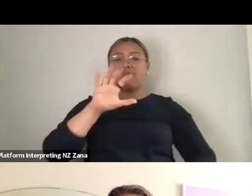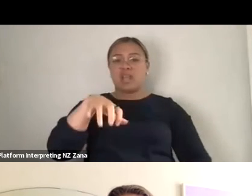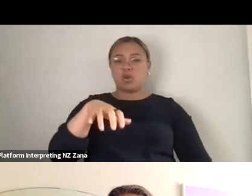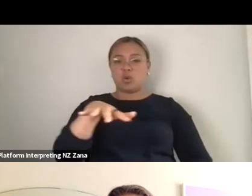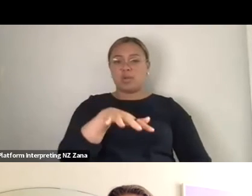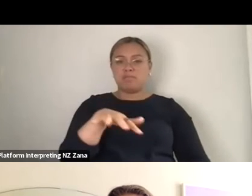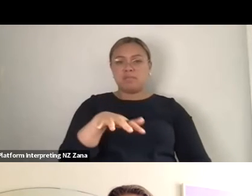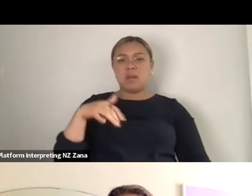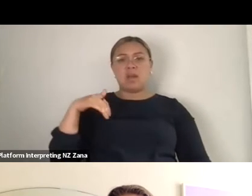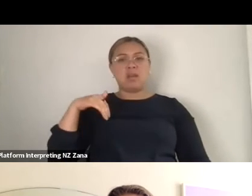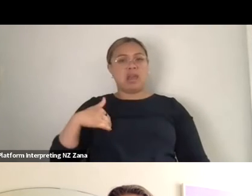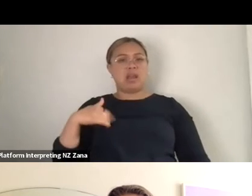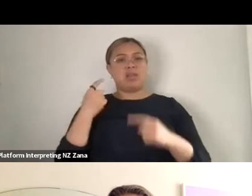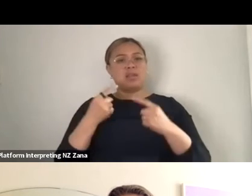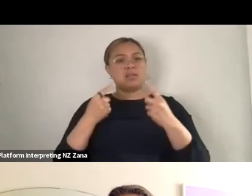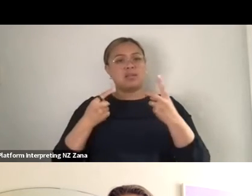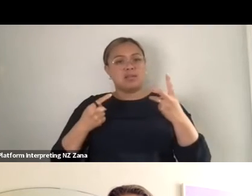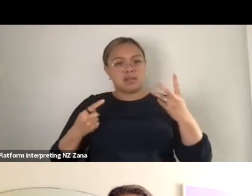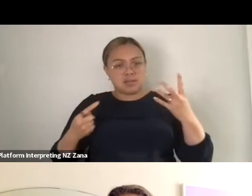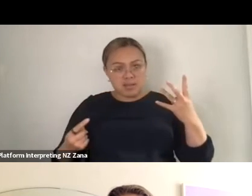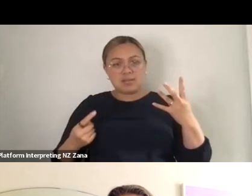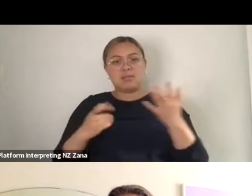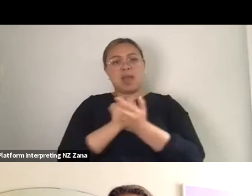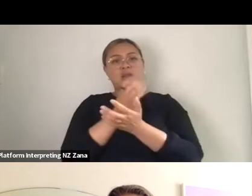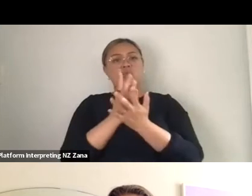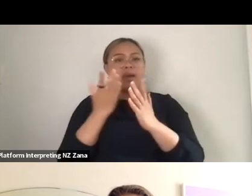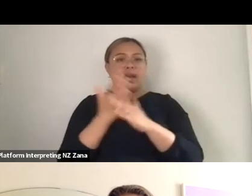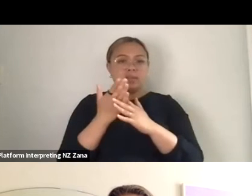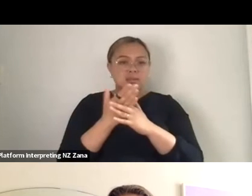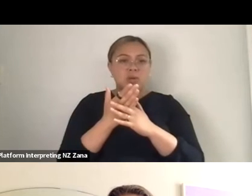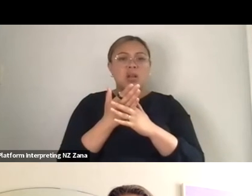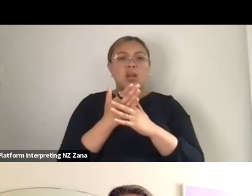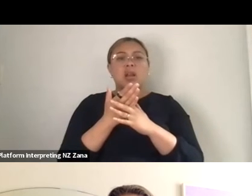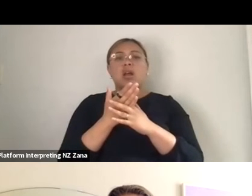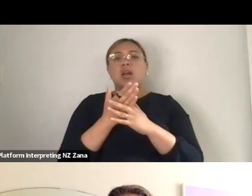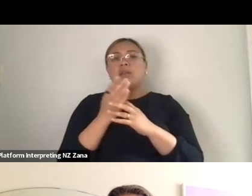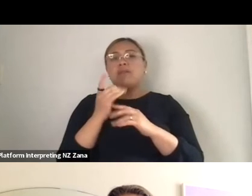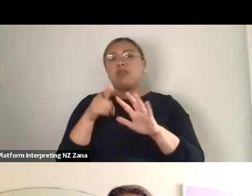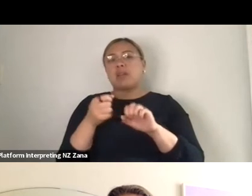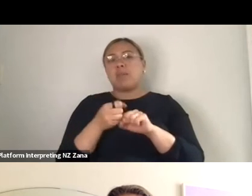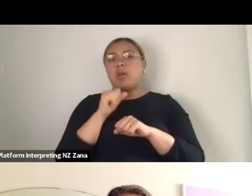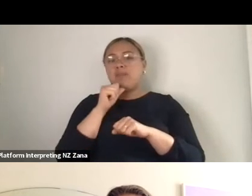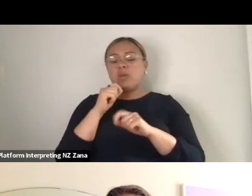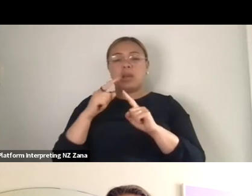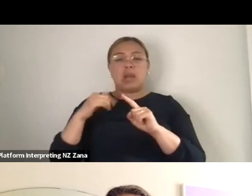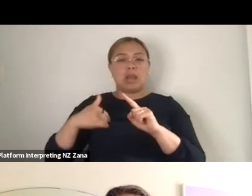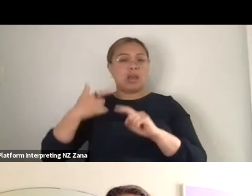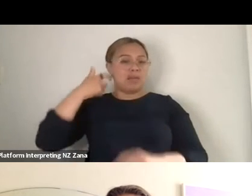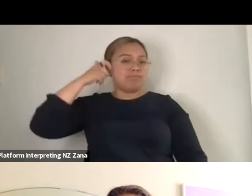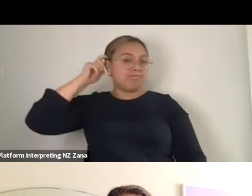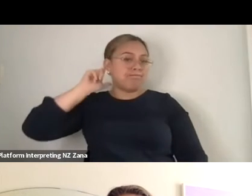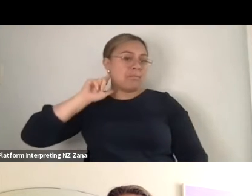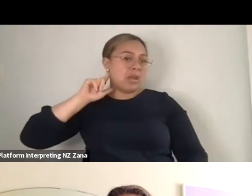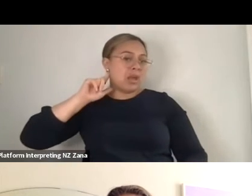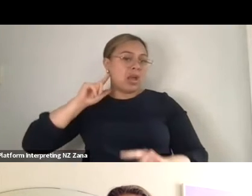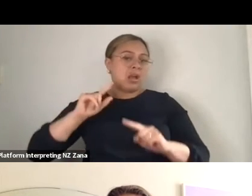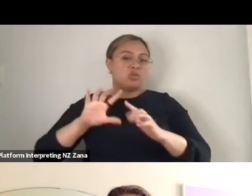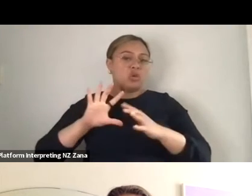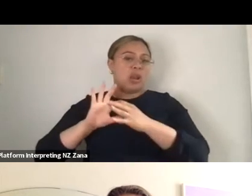language, to provide whether it's to provide a local AD if it's not in the show, and that